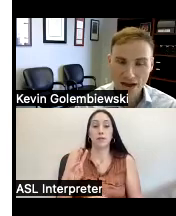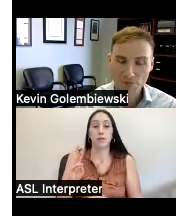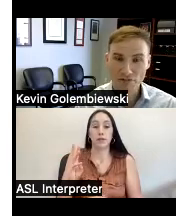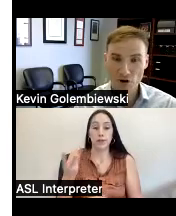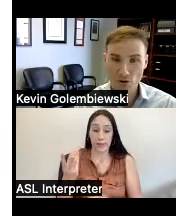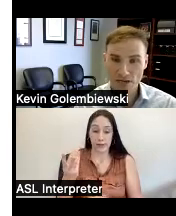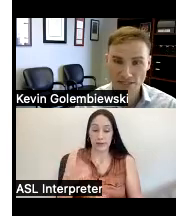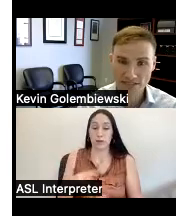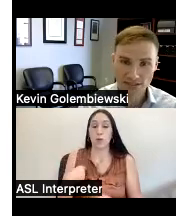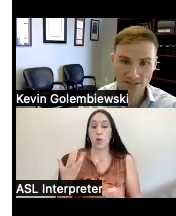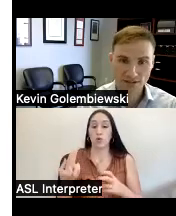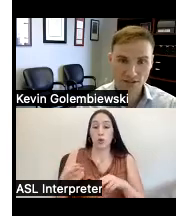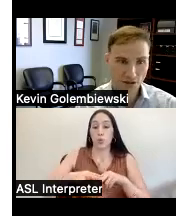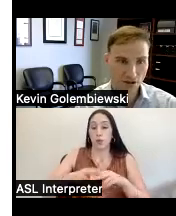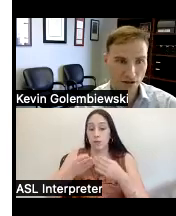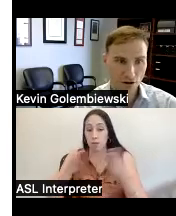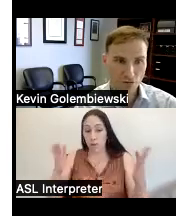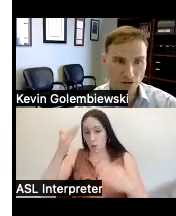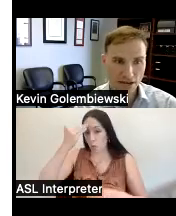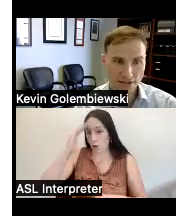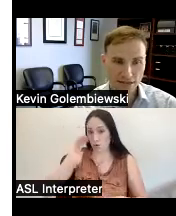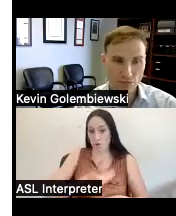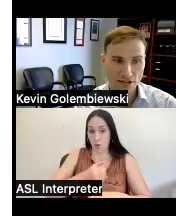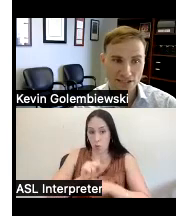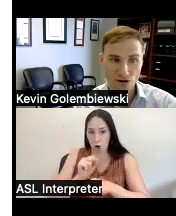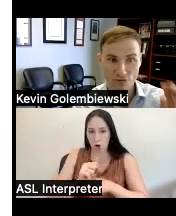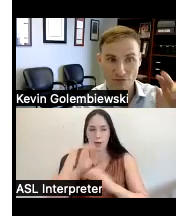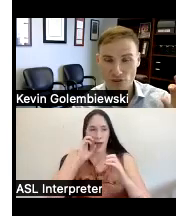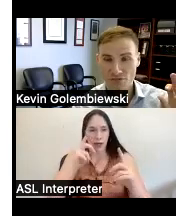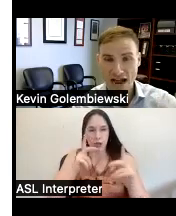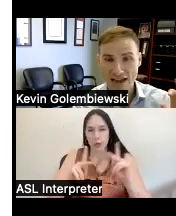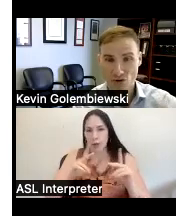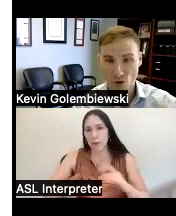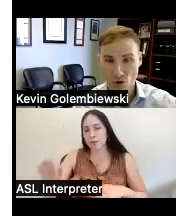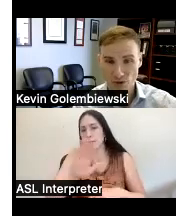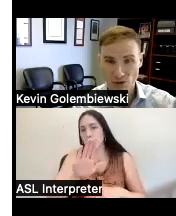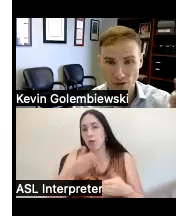I'm going to focus the over the next several minutes on our first five goals which are